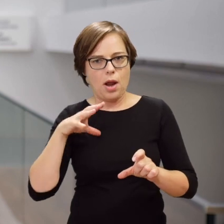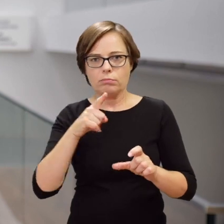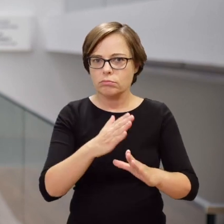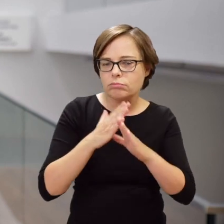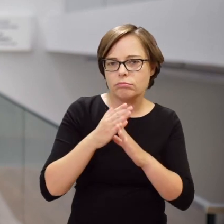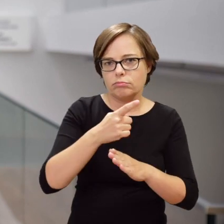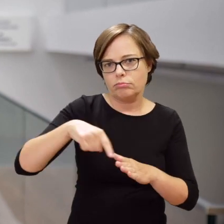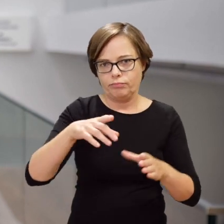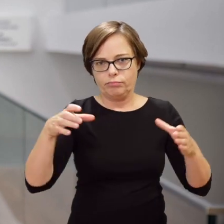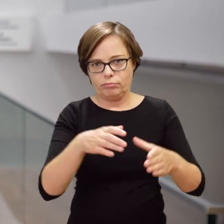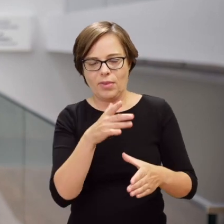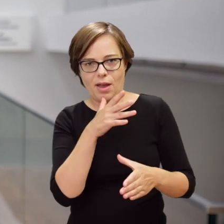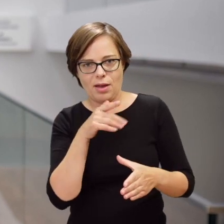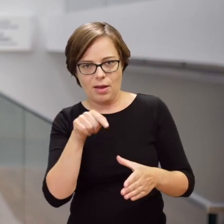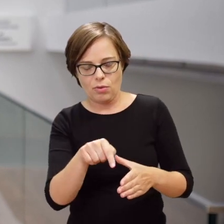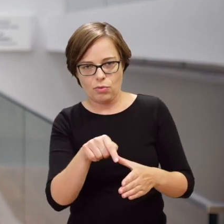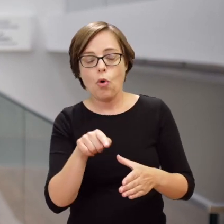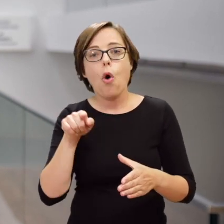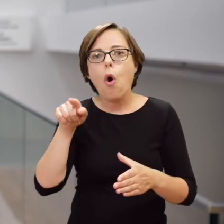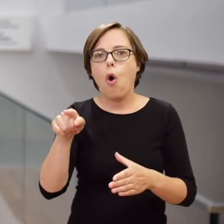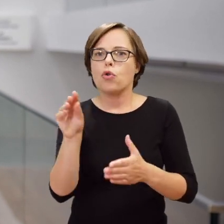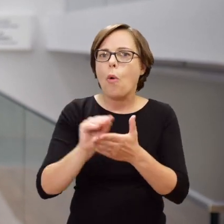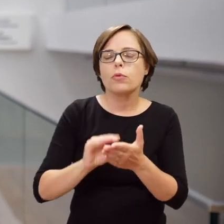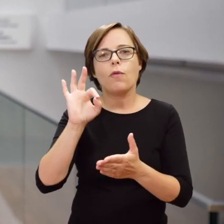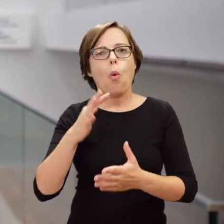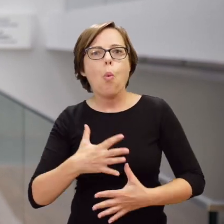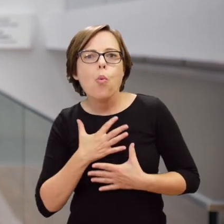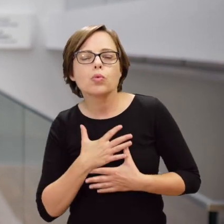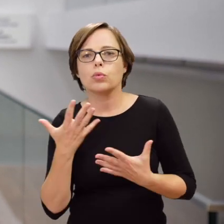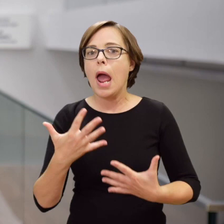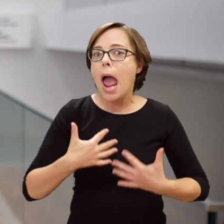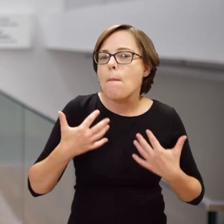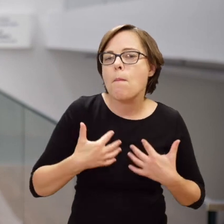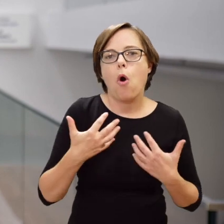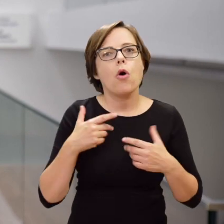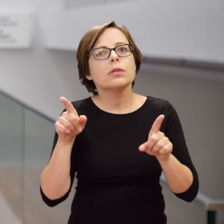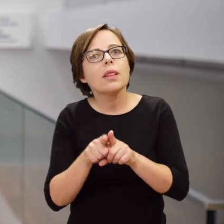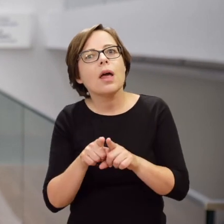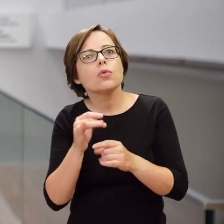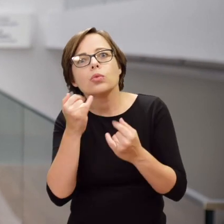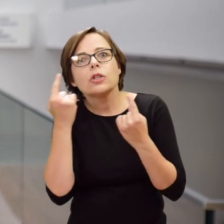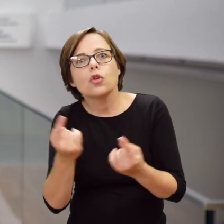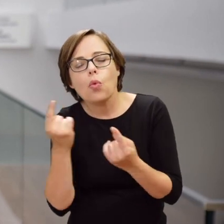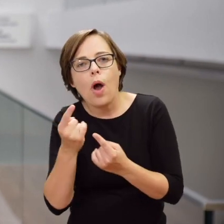of ordinary people who were in the ghetto at the time and described